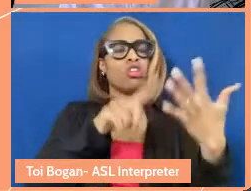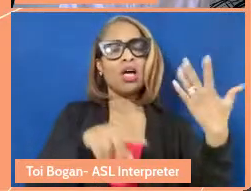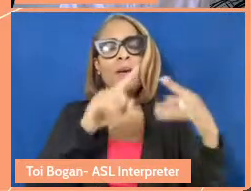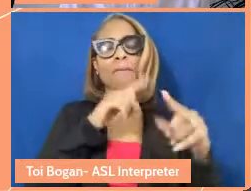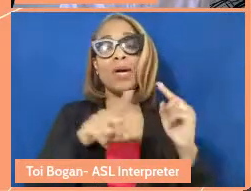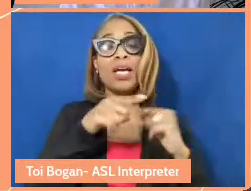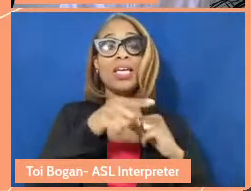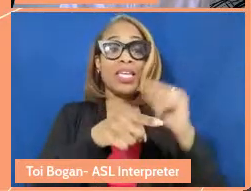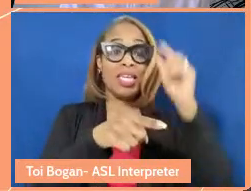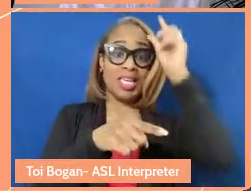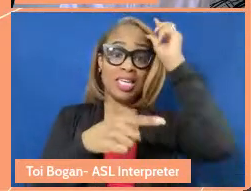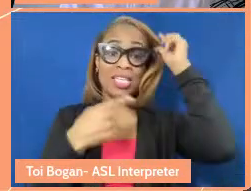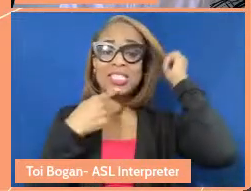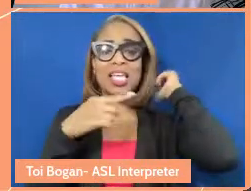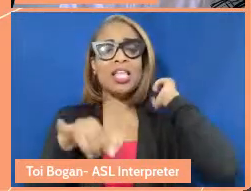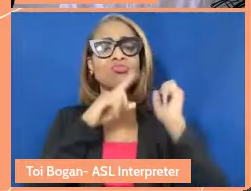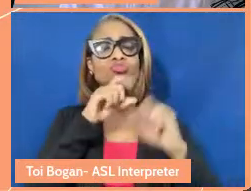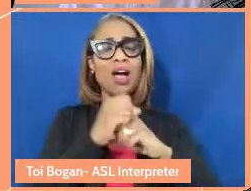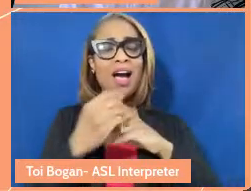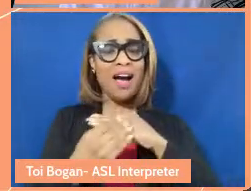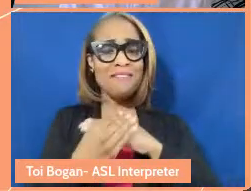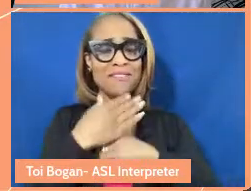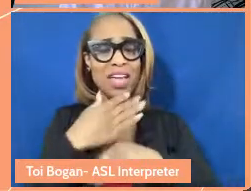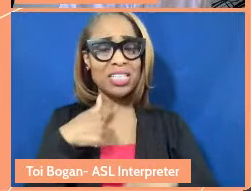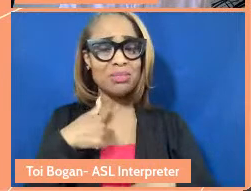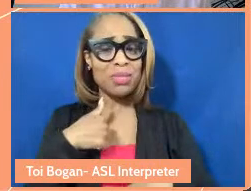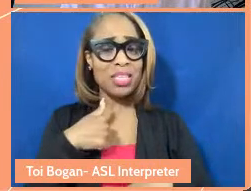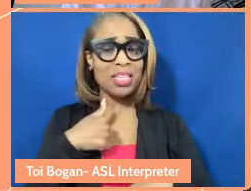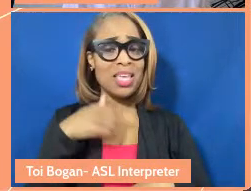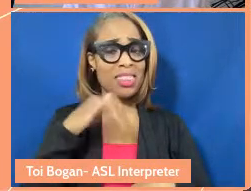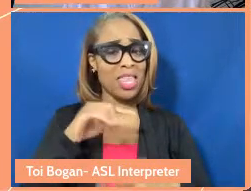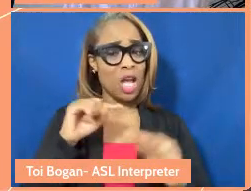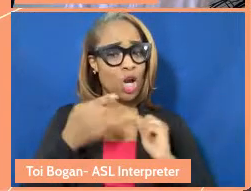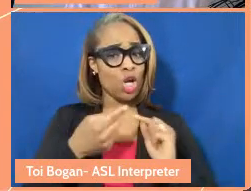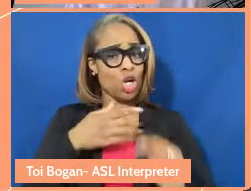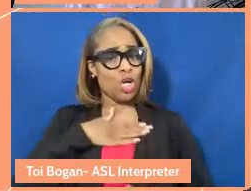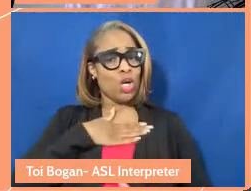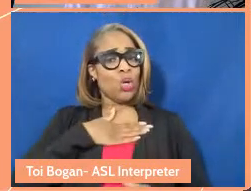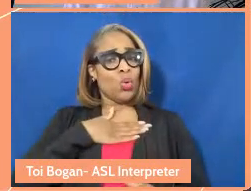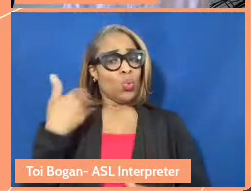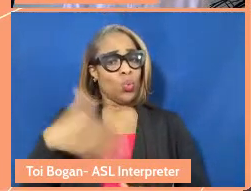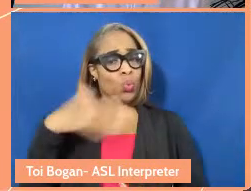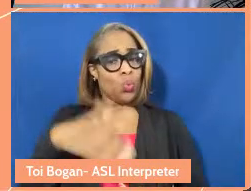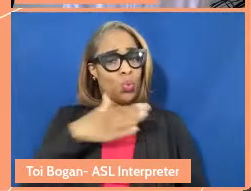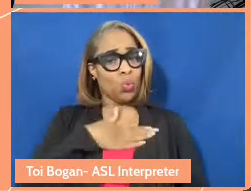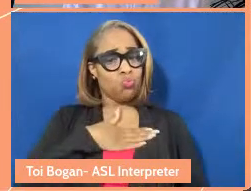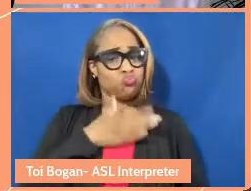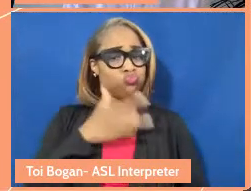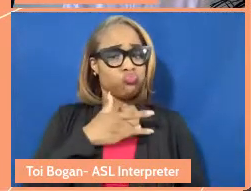"This affects me. I care. This hurts. I'm vulnerable. We are connected."